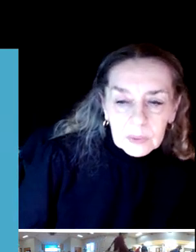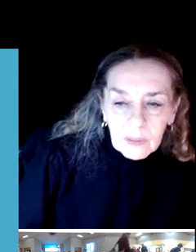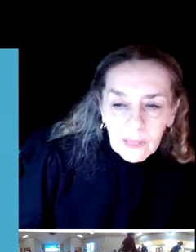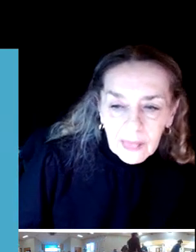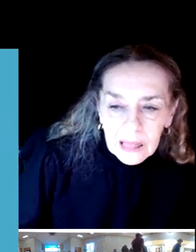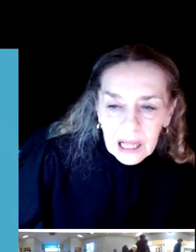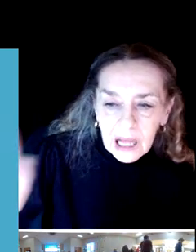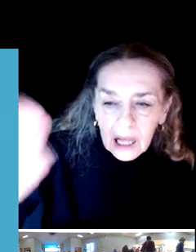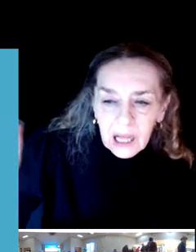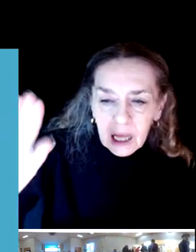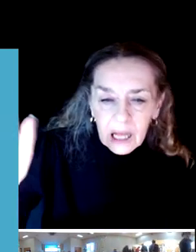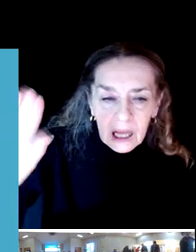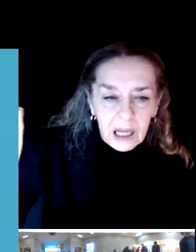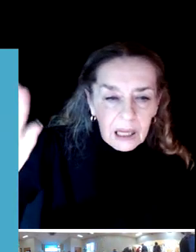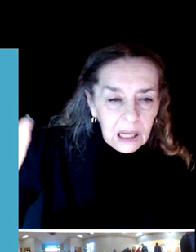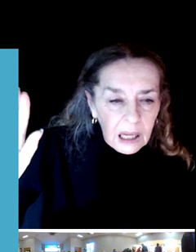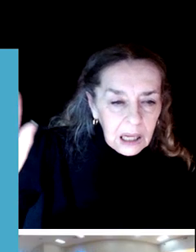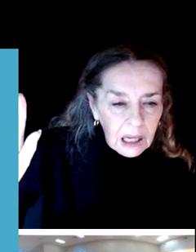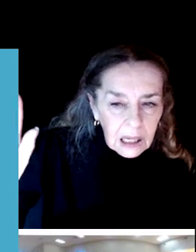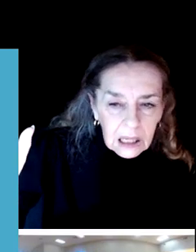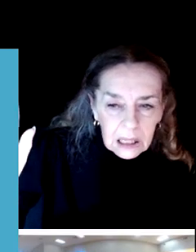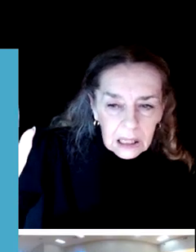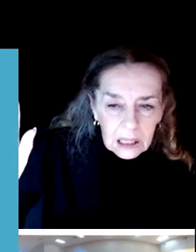Thank you everybody.